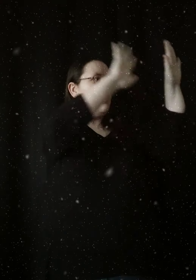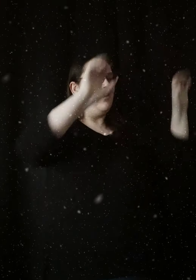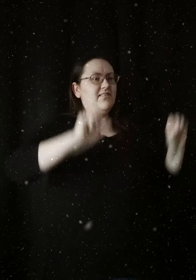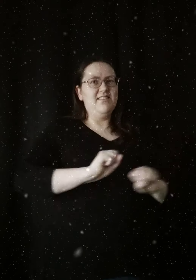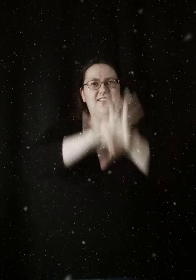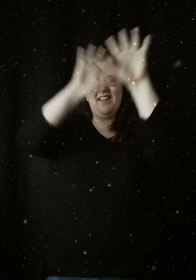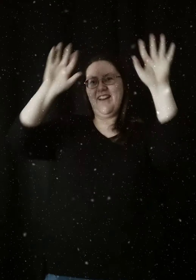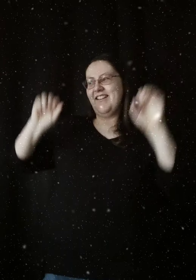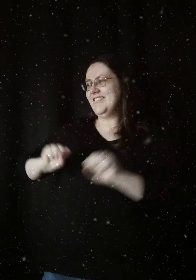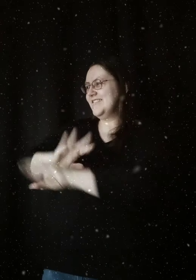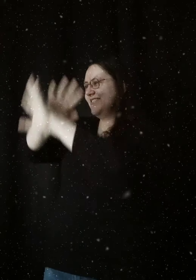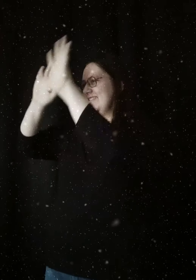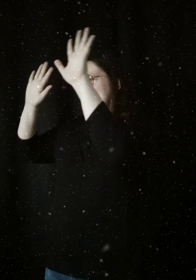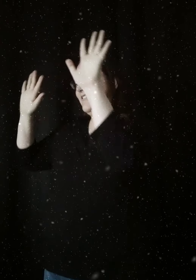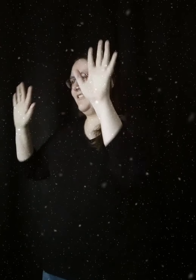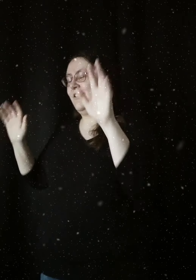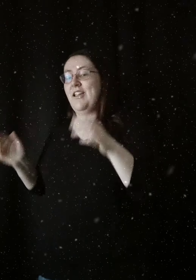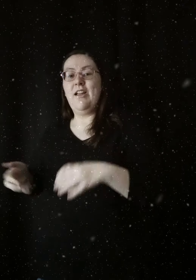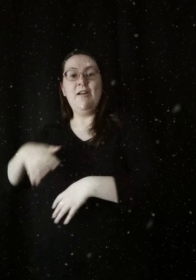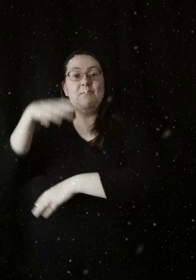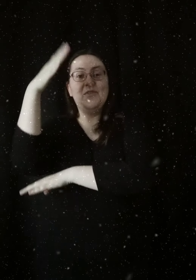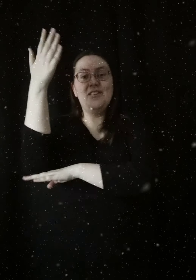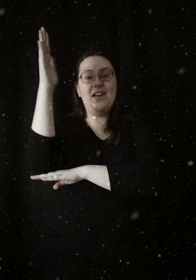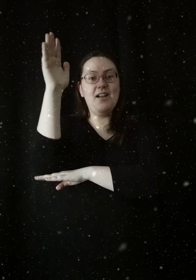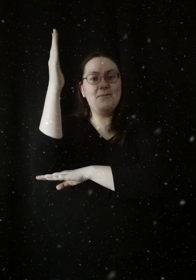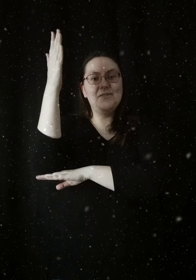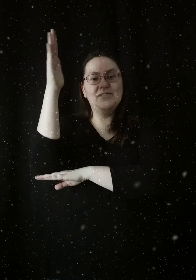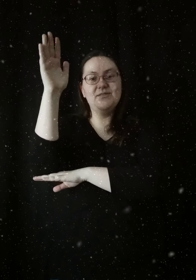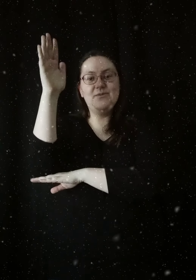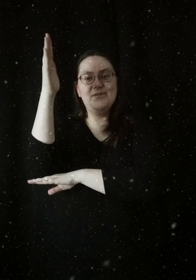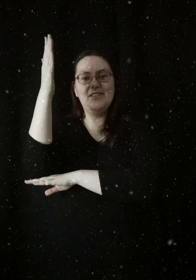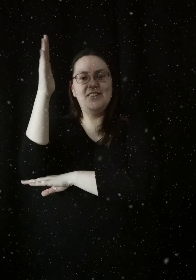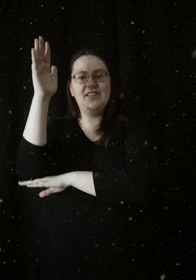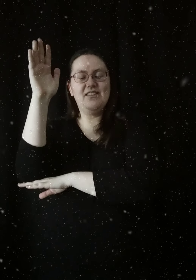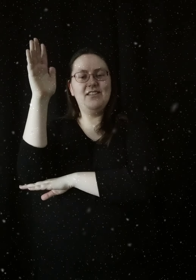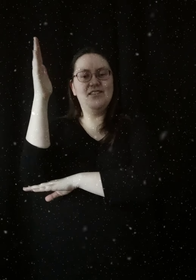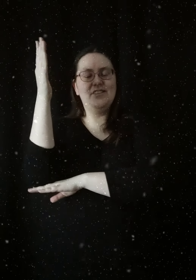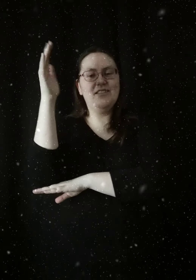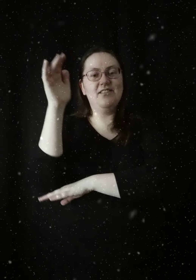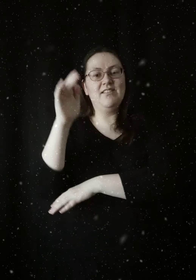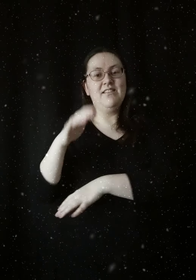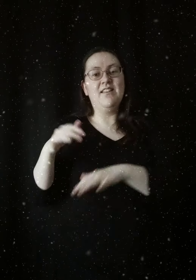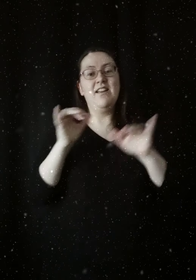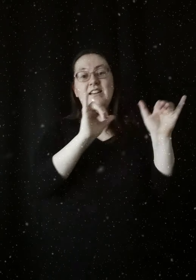Put out the lights Put up the tree